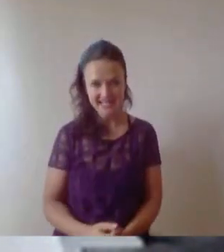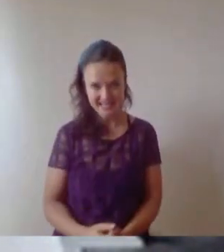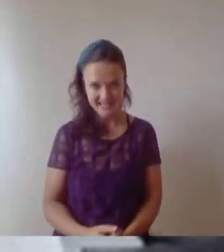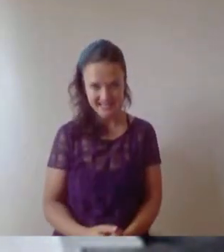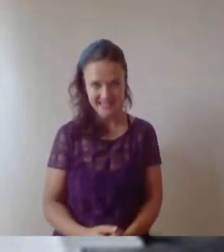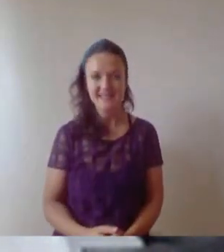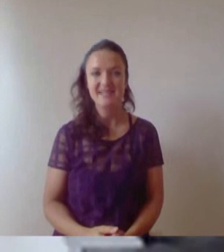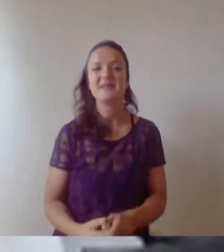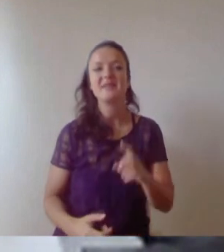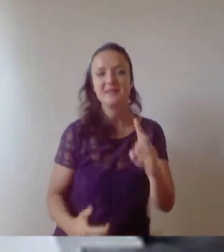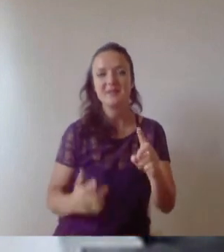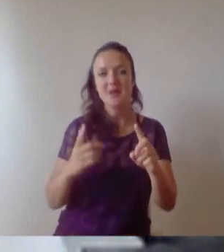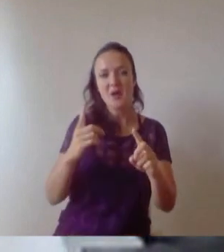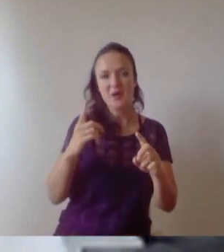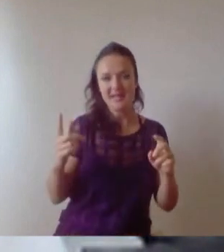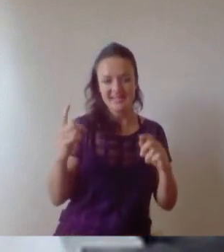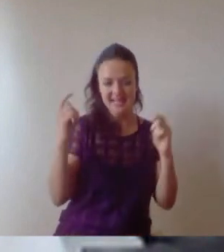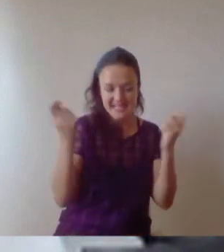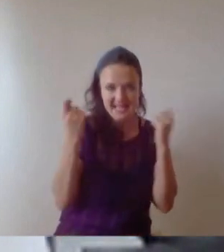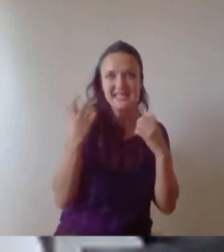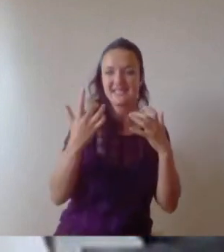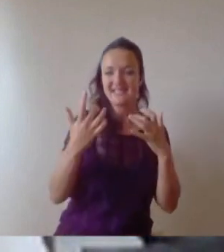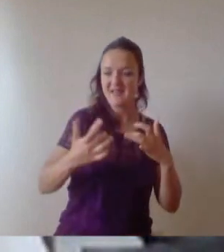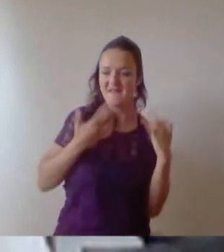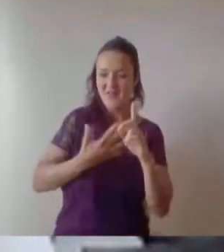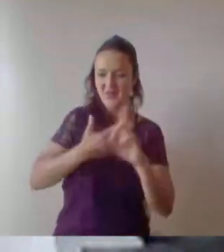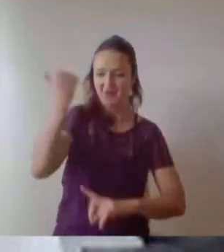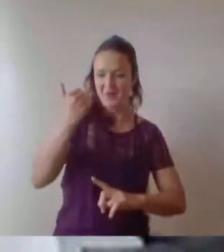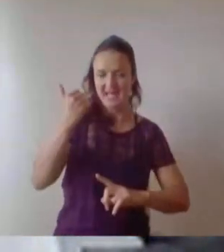I'm absolutely dreadful about this personally, so I need to learn from my own advice,